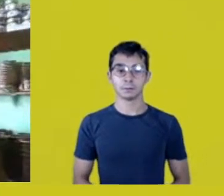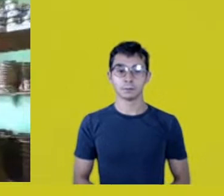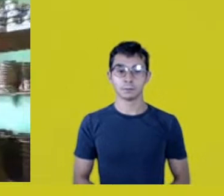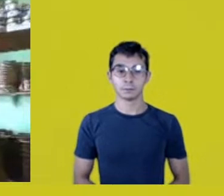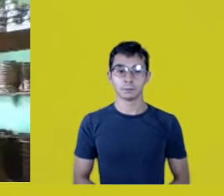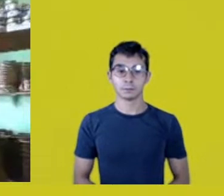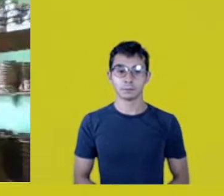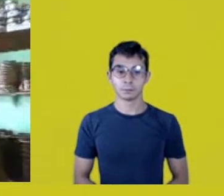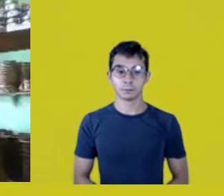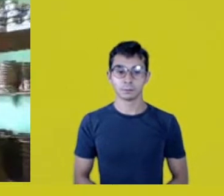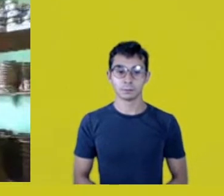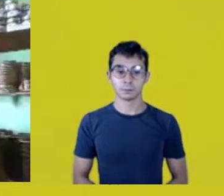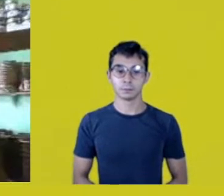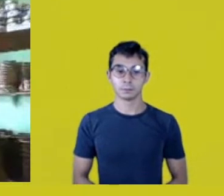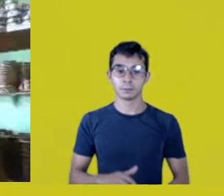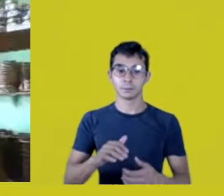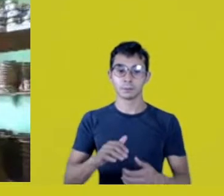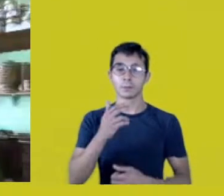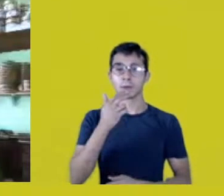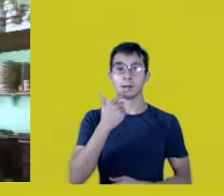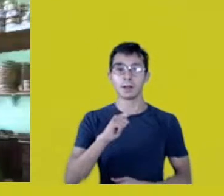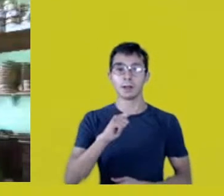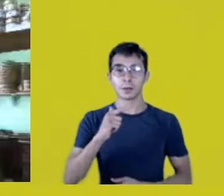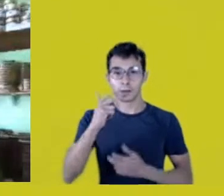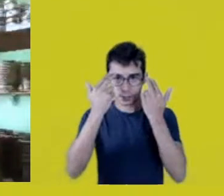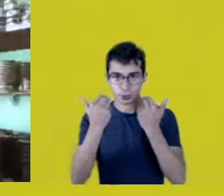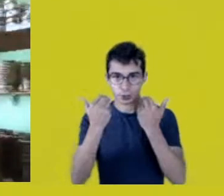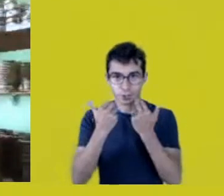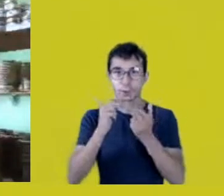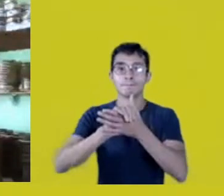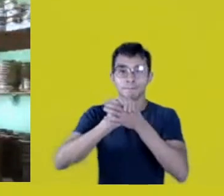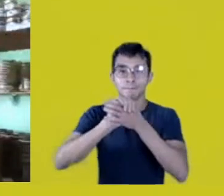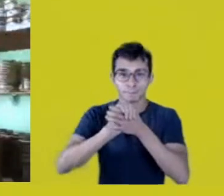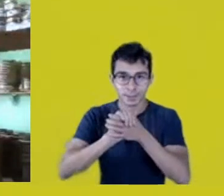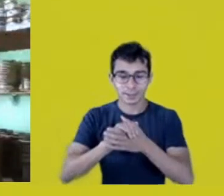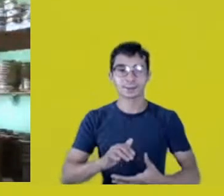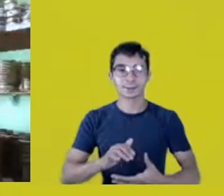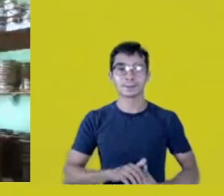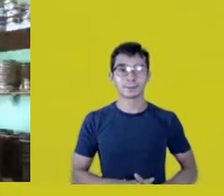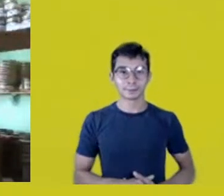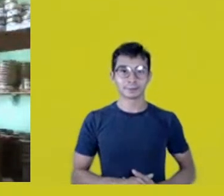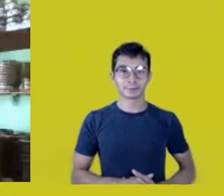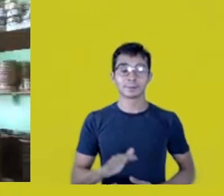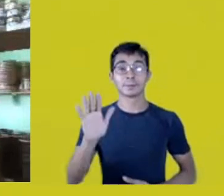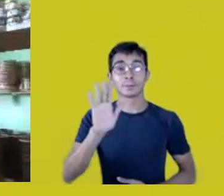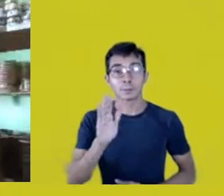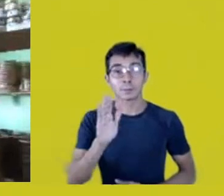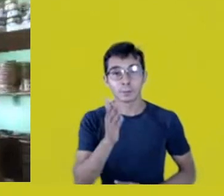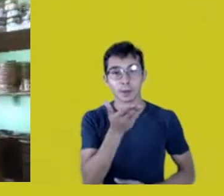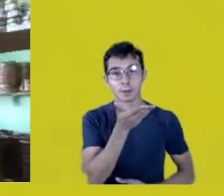I salute everyone who’s here in this moment of exchange, of conversation,